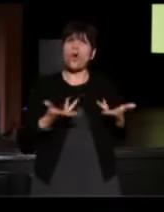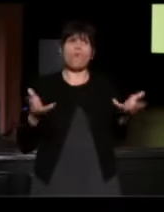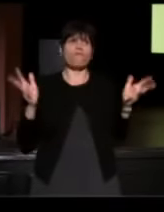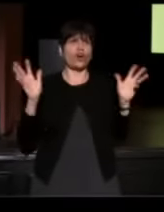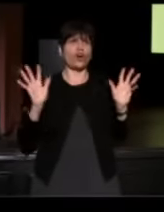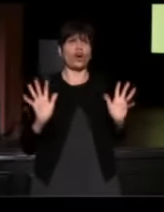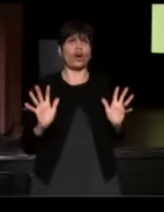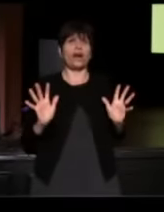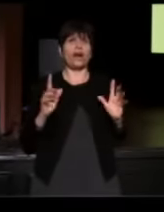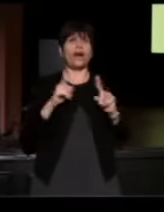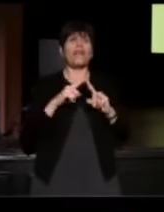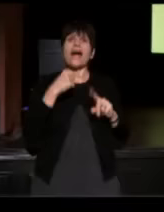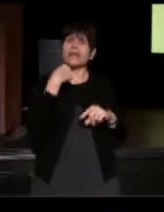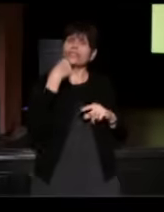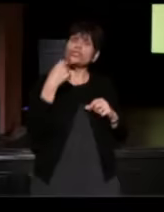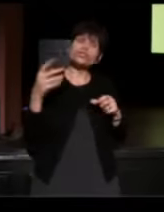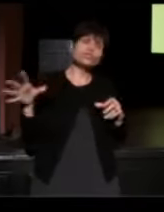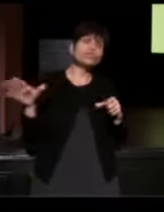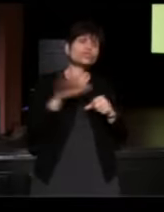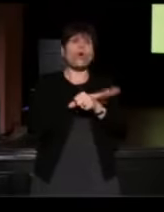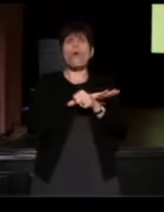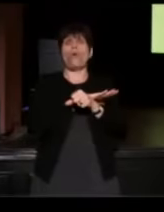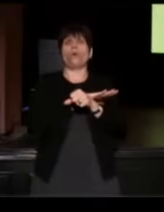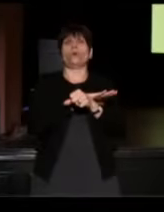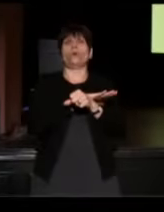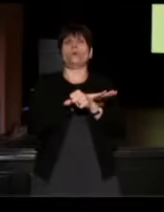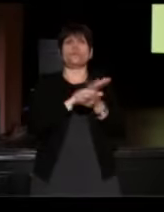that I had totally forgiven you.